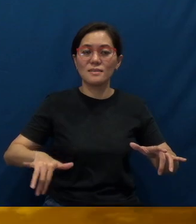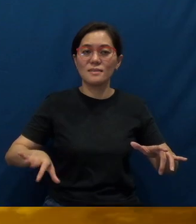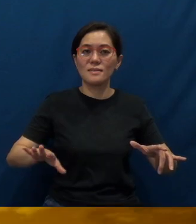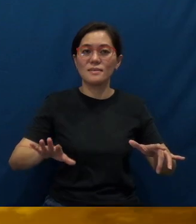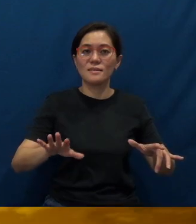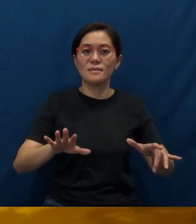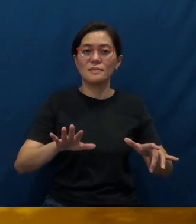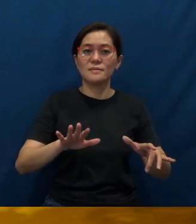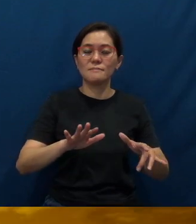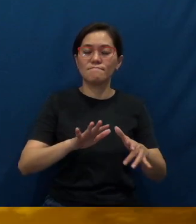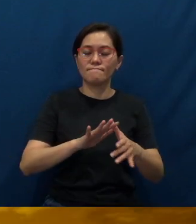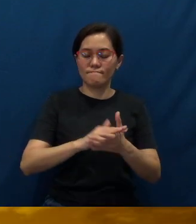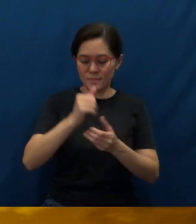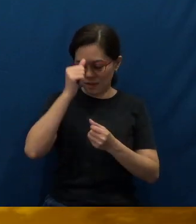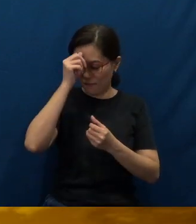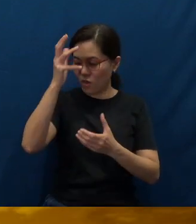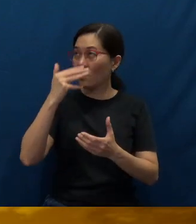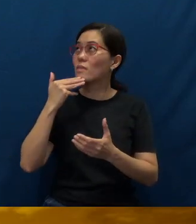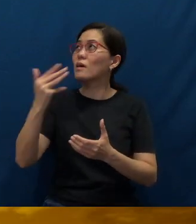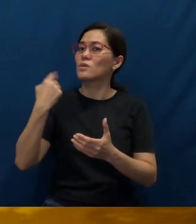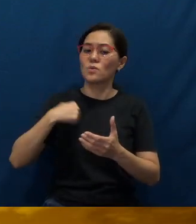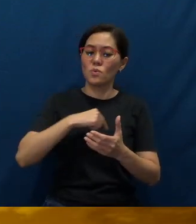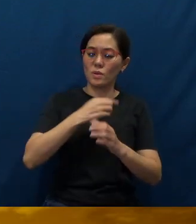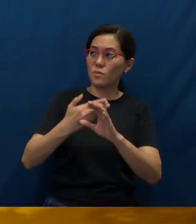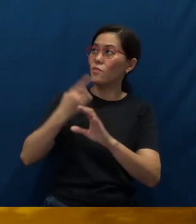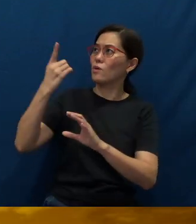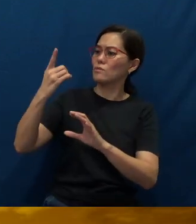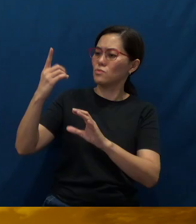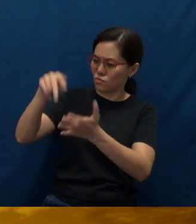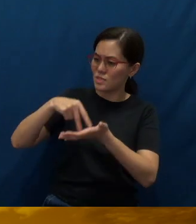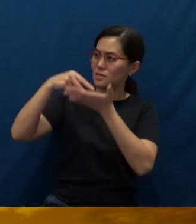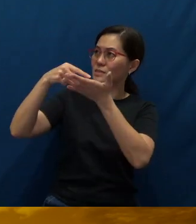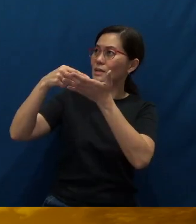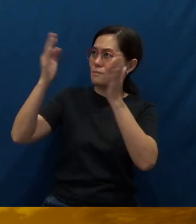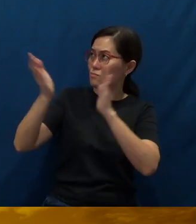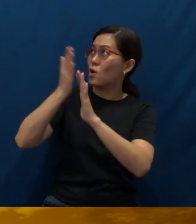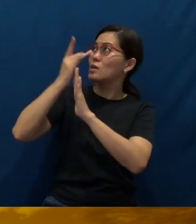Father, thank You that we can stand before You, bringing praise to Your throne.